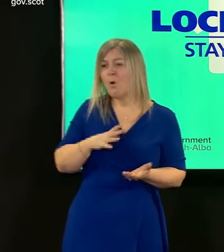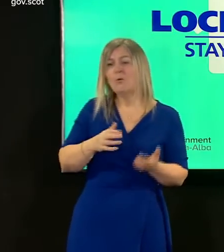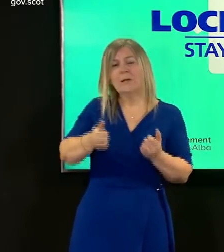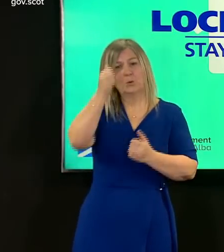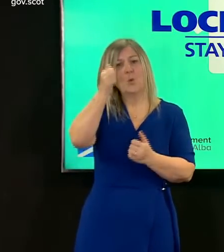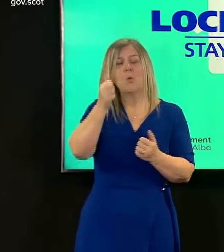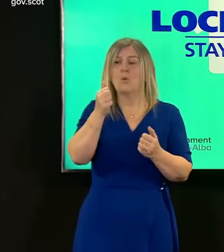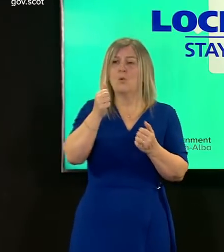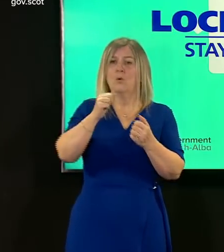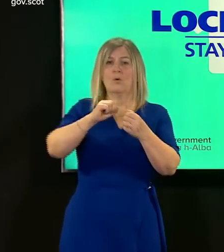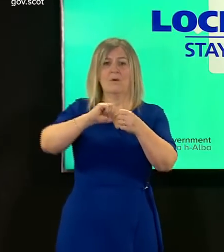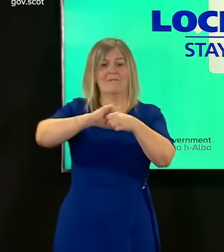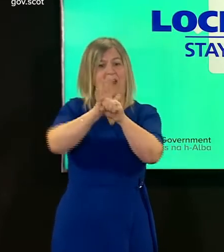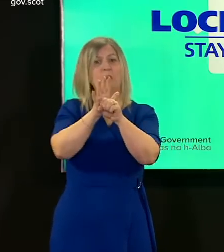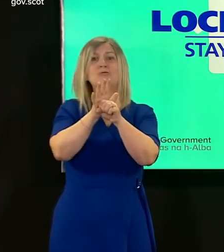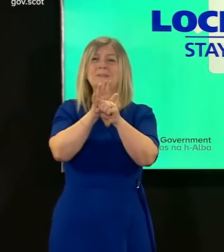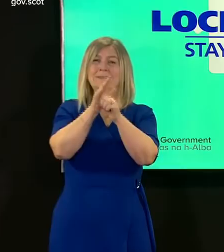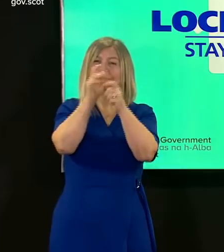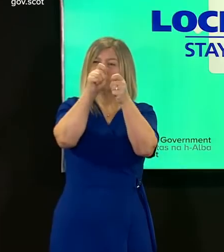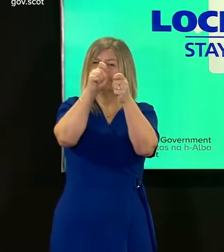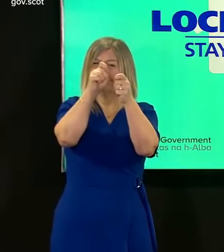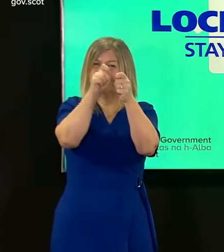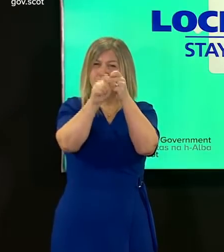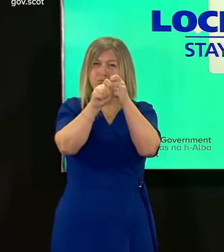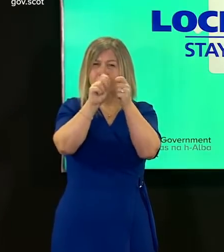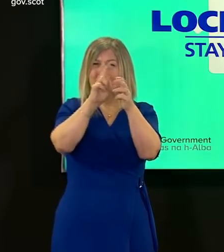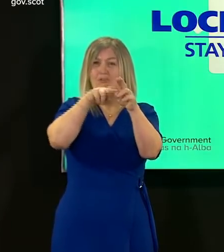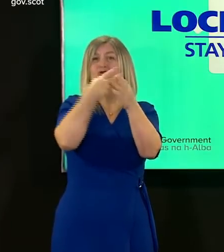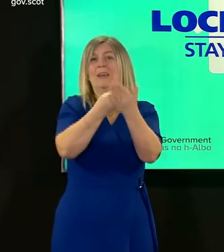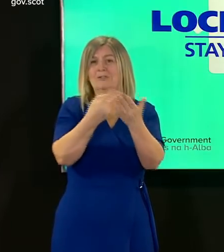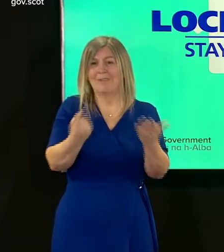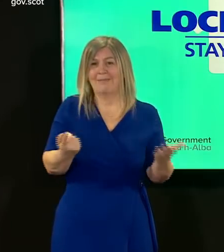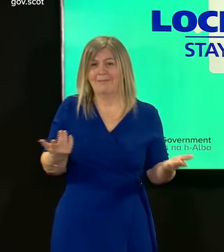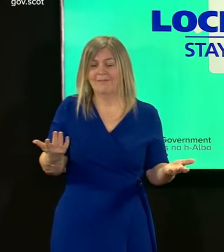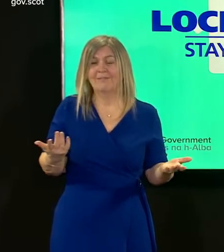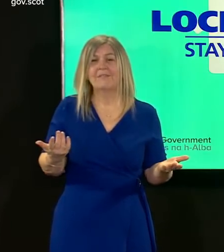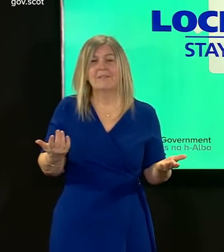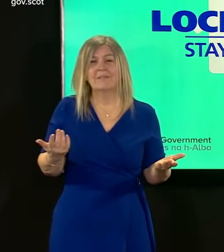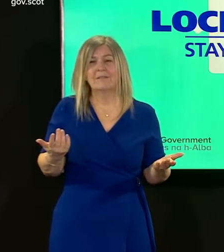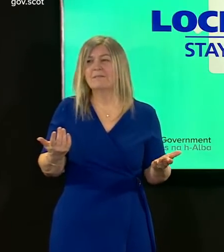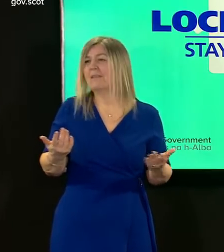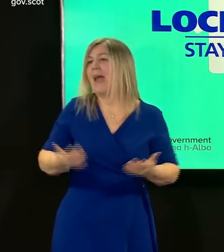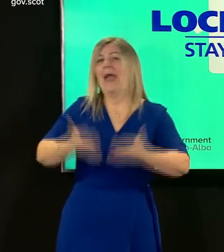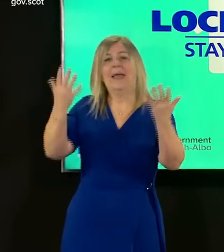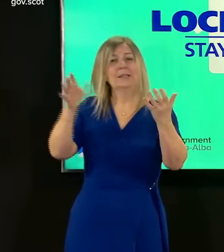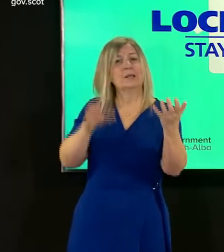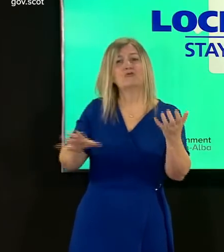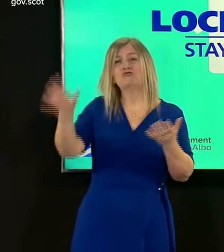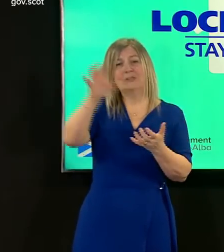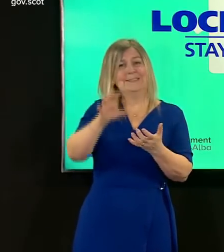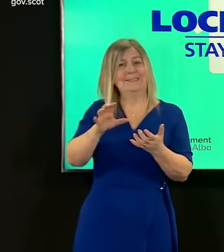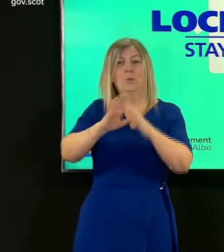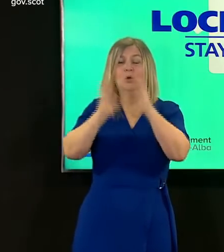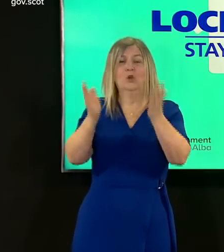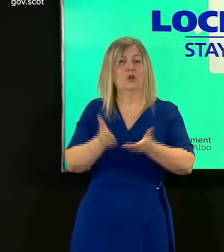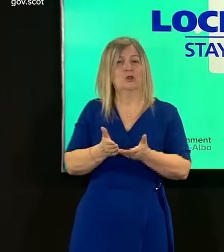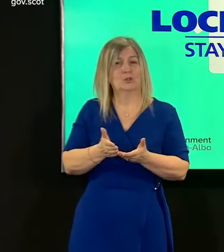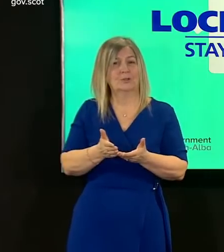it can be mutating in any country um it's not enough just to signal some as really critical